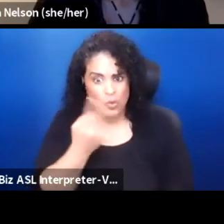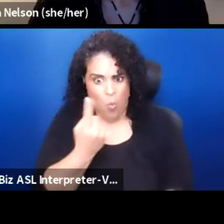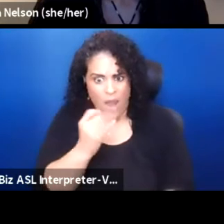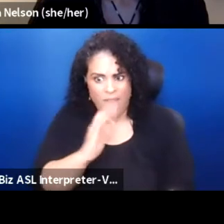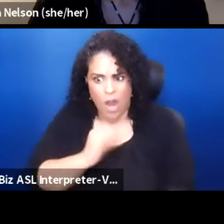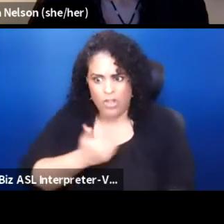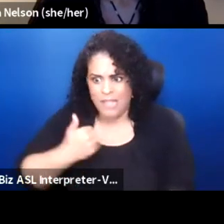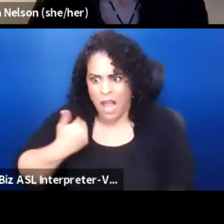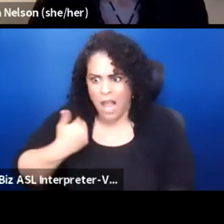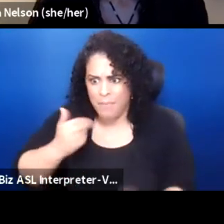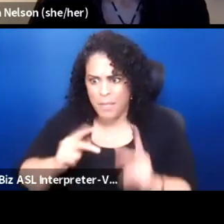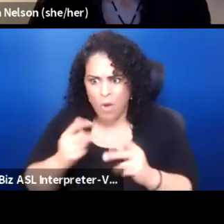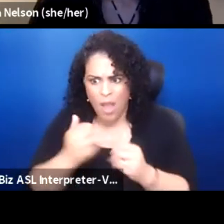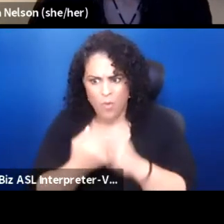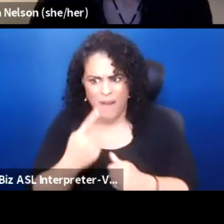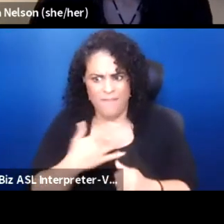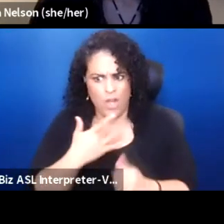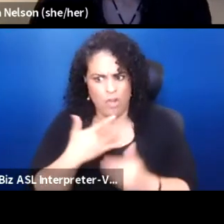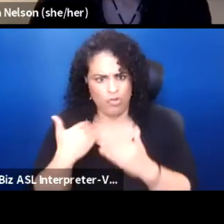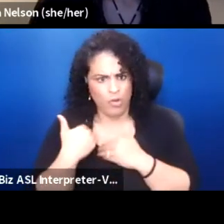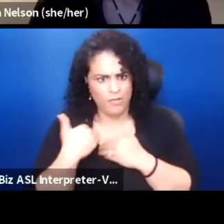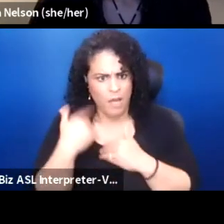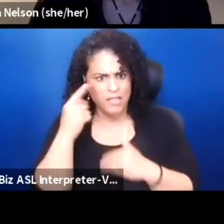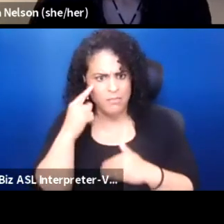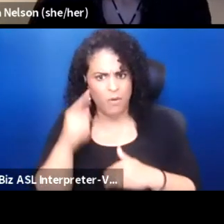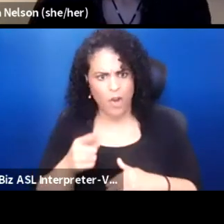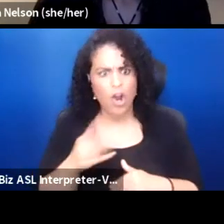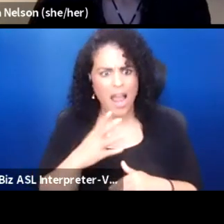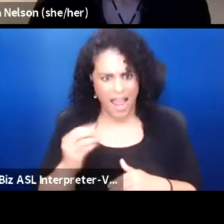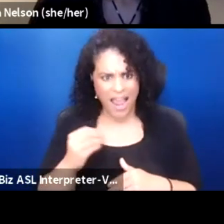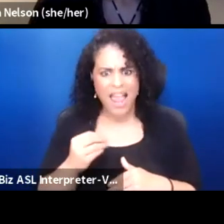And so everyone feels responsible and we look out for each other.